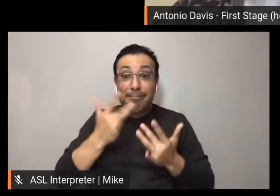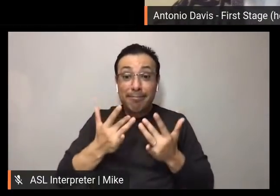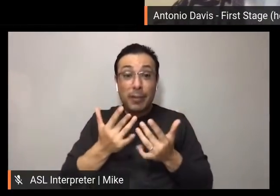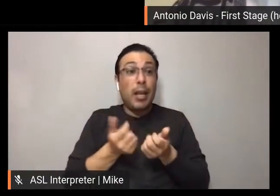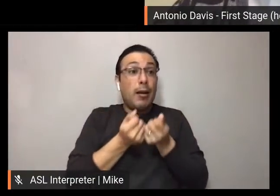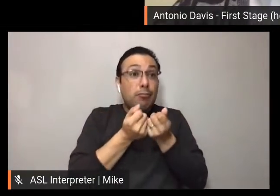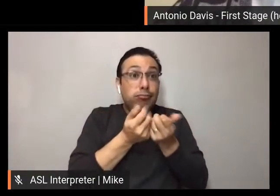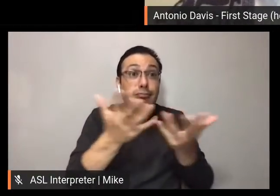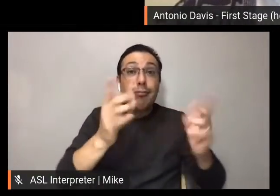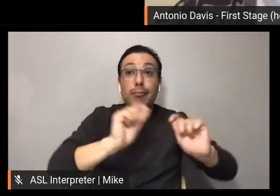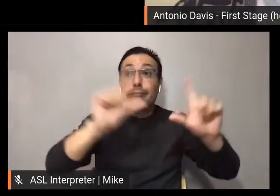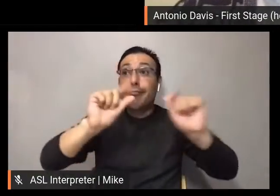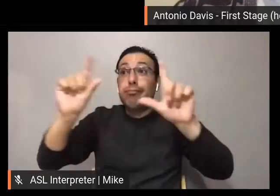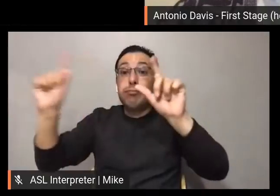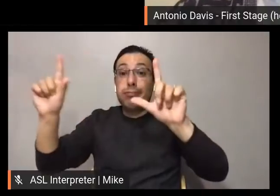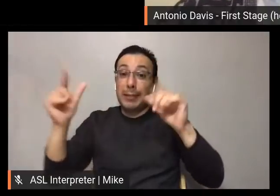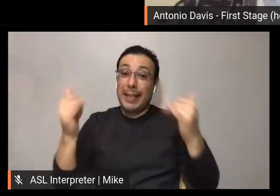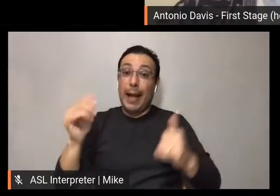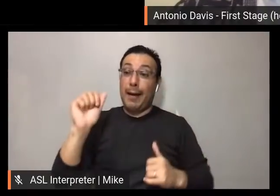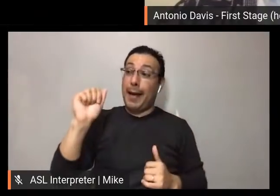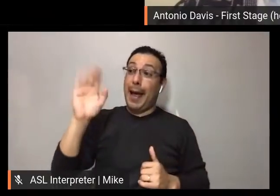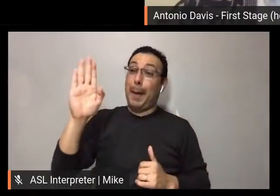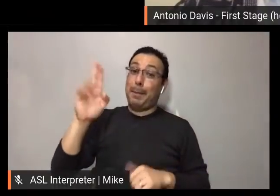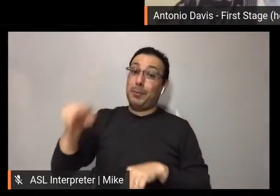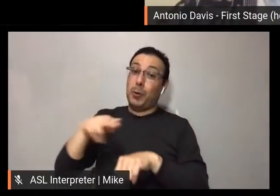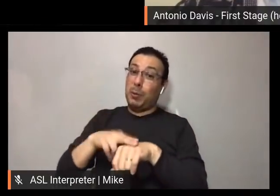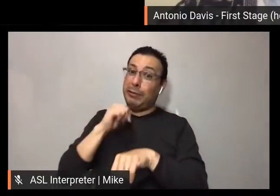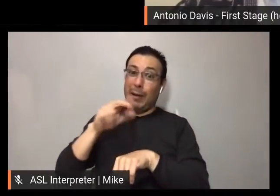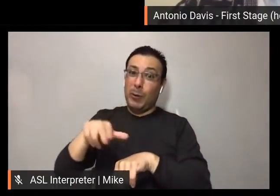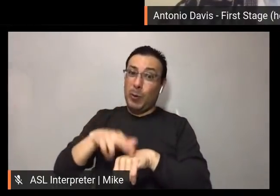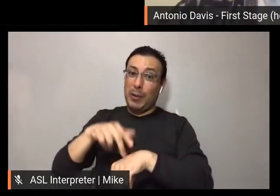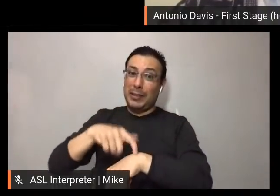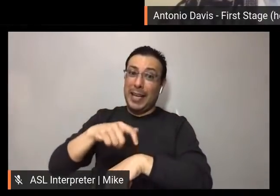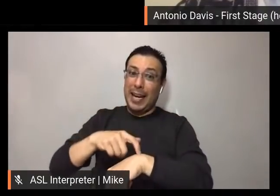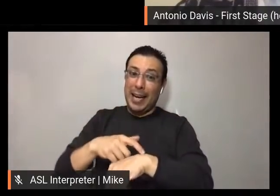Kid2Kid is a scholarship program to bring more students to our